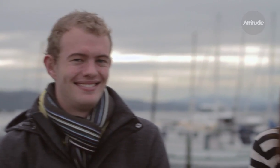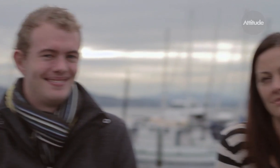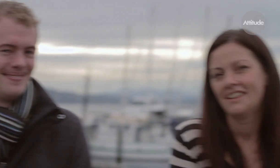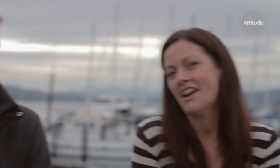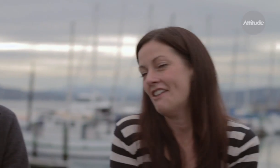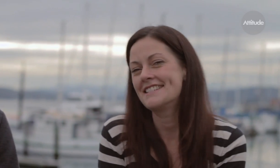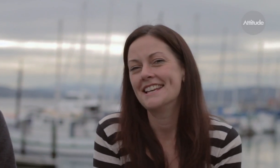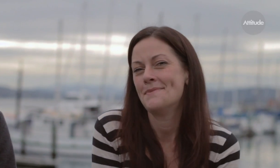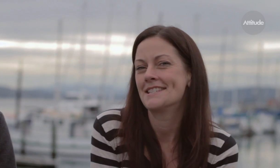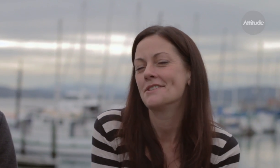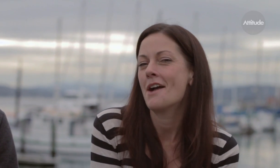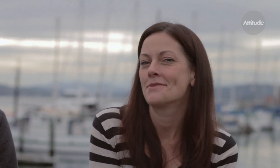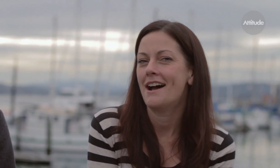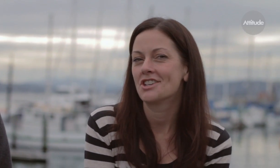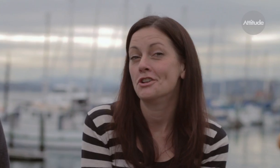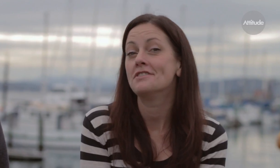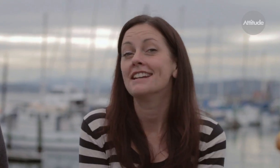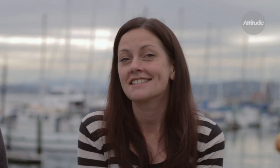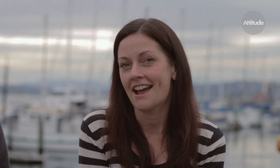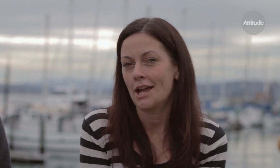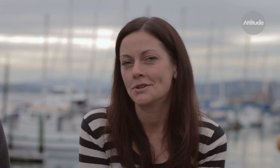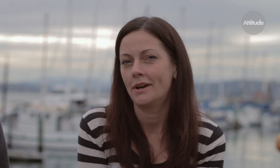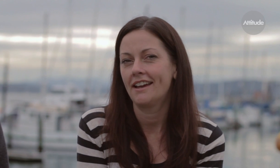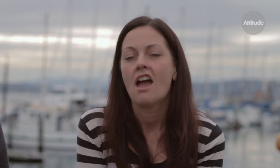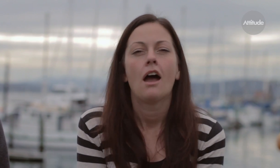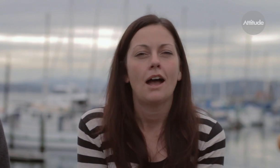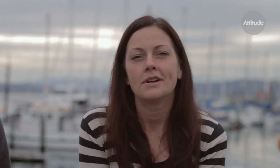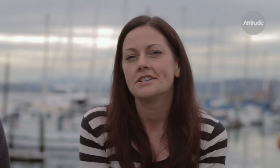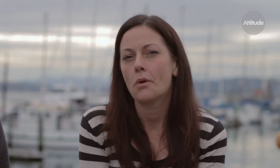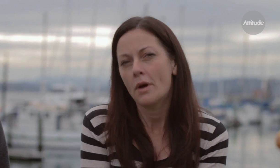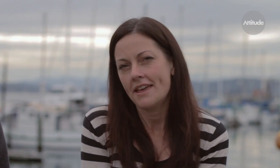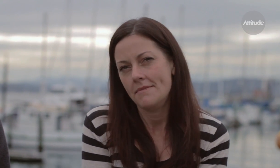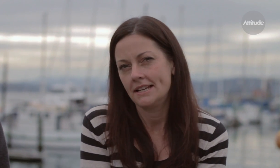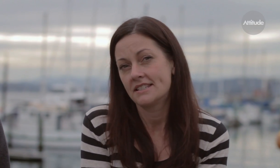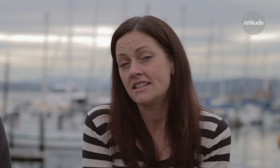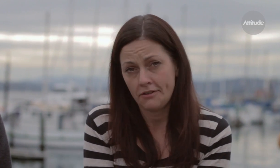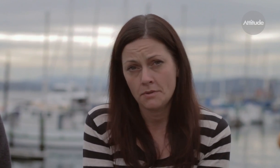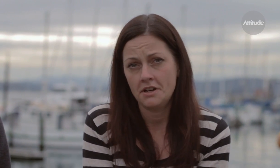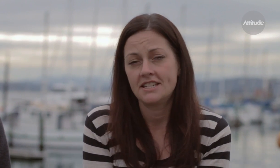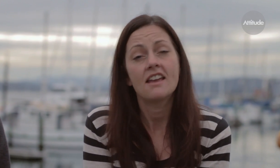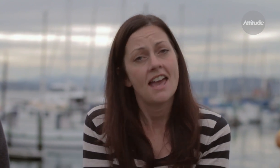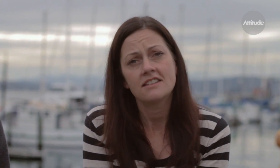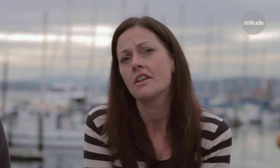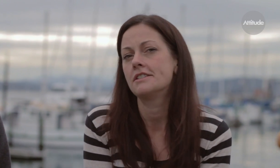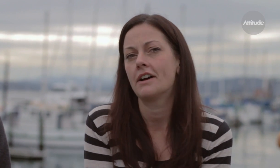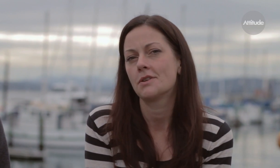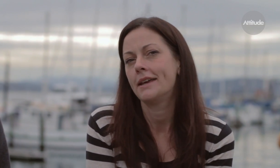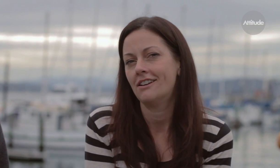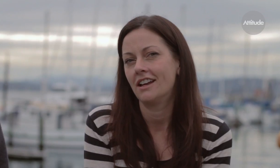I recently spent some time with Mark during New Zealand Sign Language Week, I wanted to know what that means to the deaf community and to those of us who are hearing.